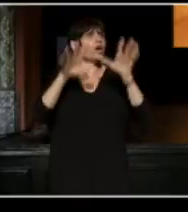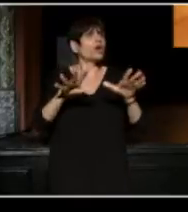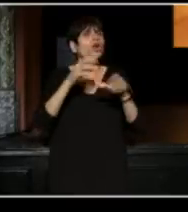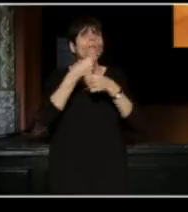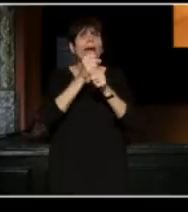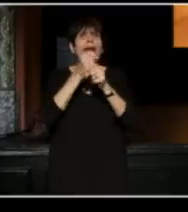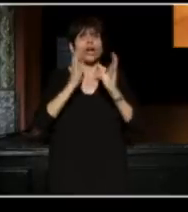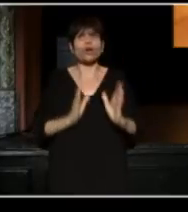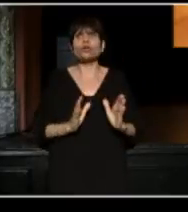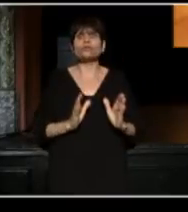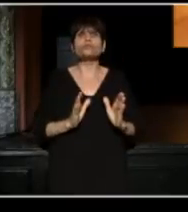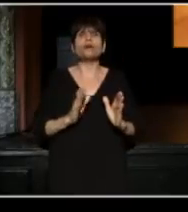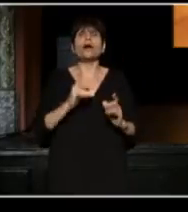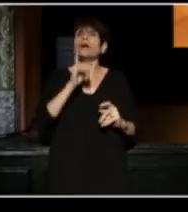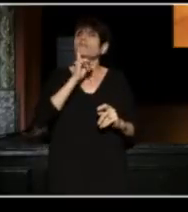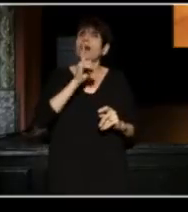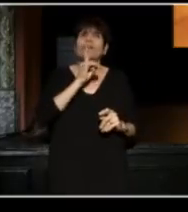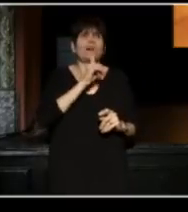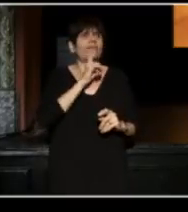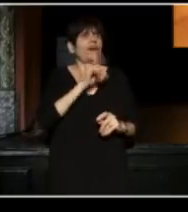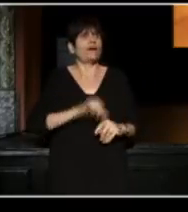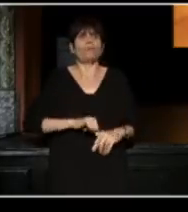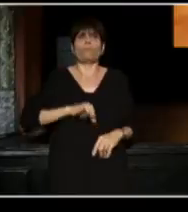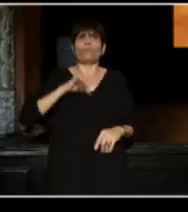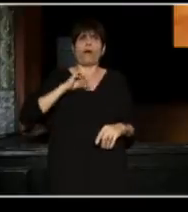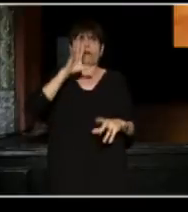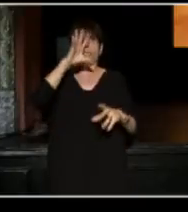and I am very, very, very proud to be part of your community.